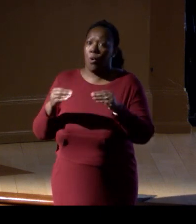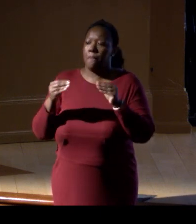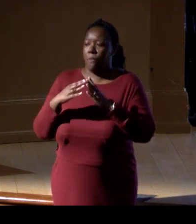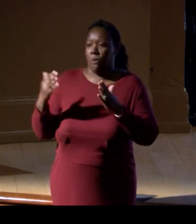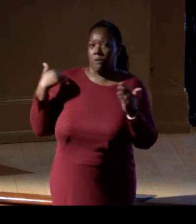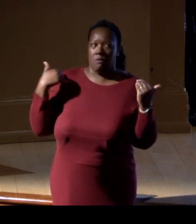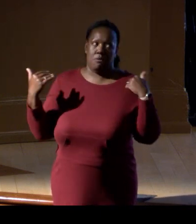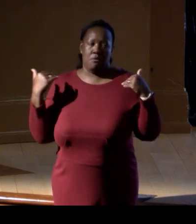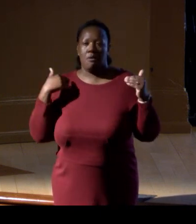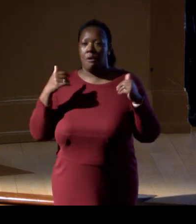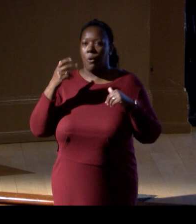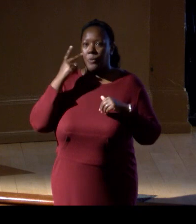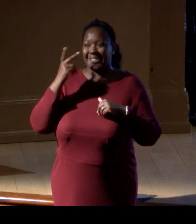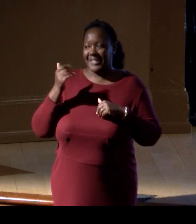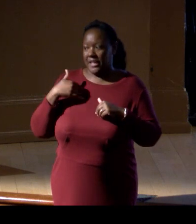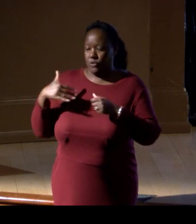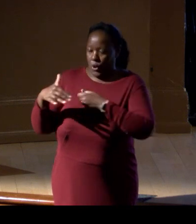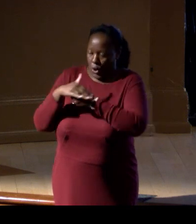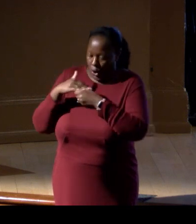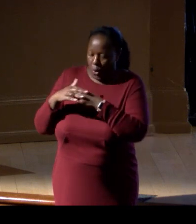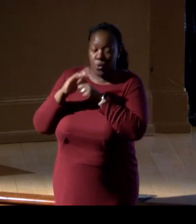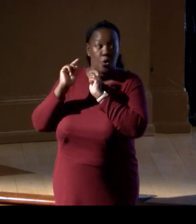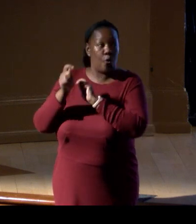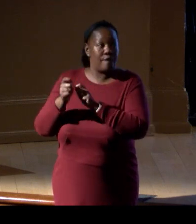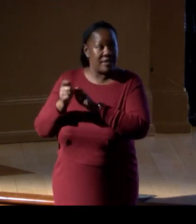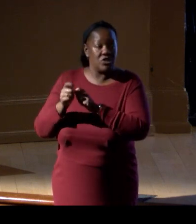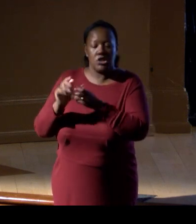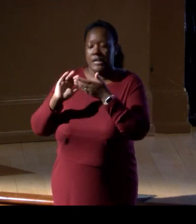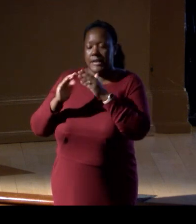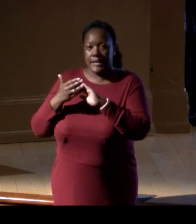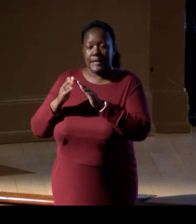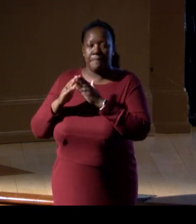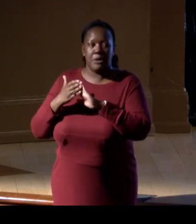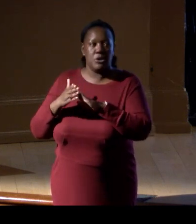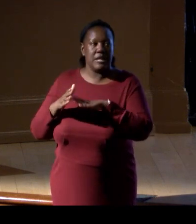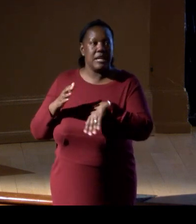where the local overfishing has been so rampant that the local fishing community say that,